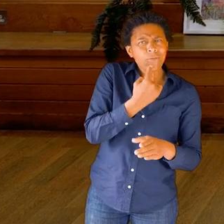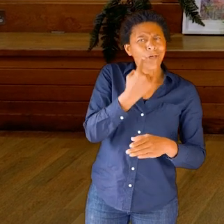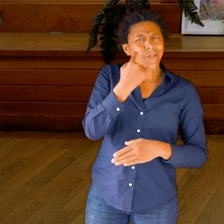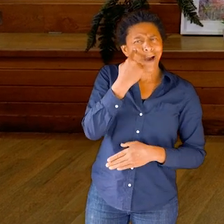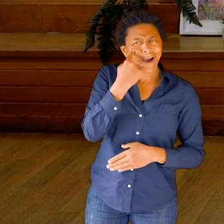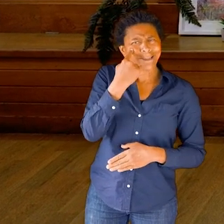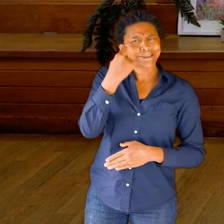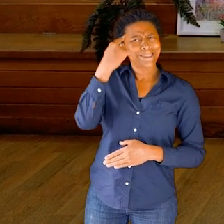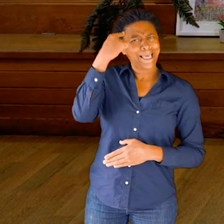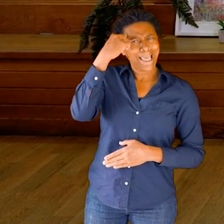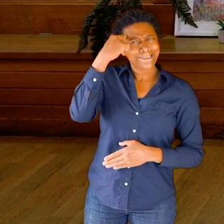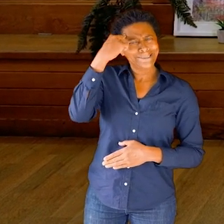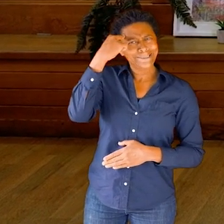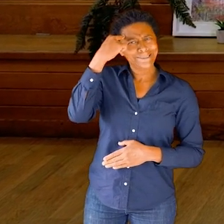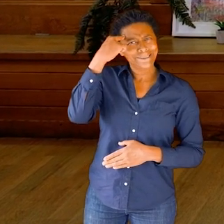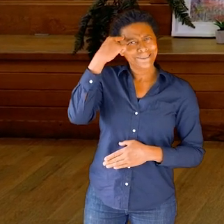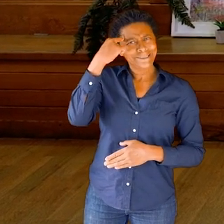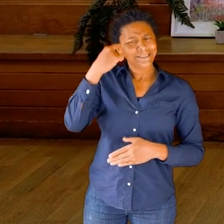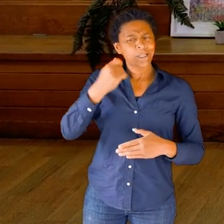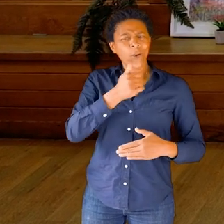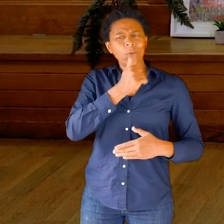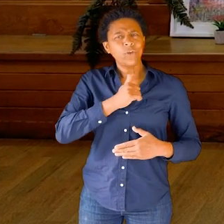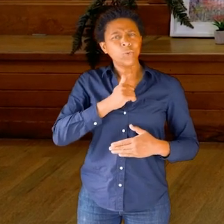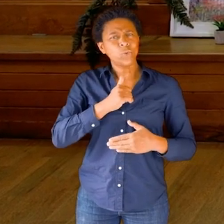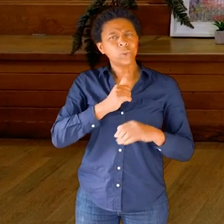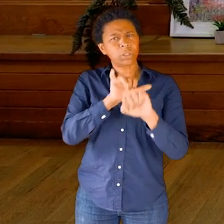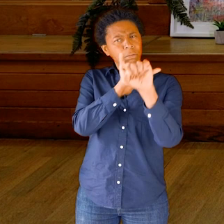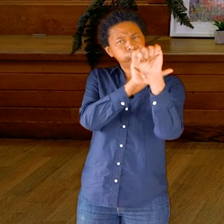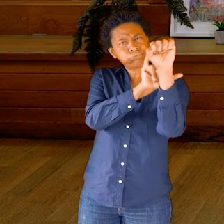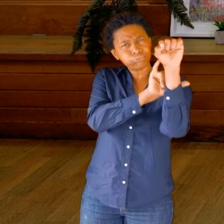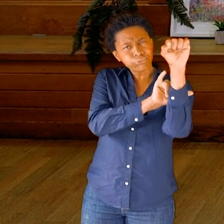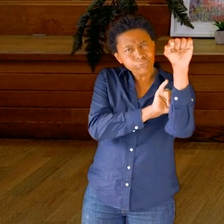eyes, into the head, down through perhaps the upper part of the spine.